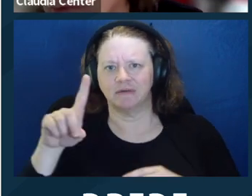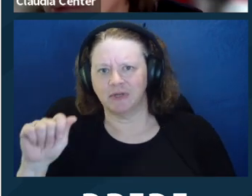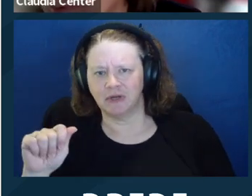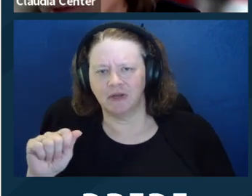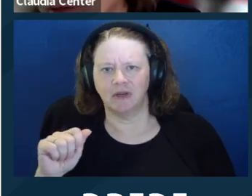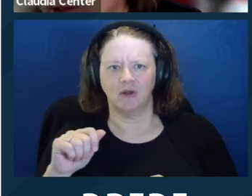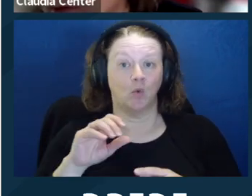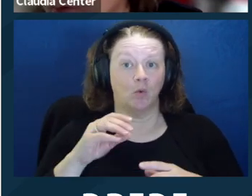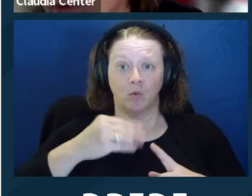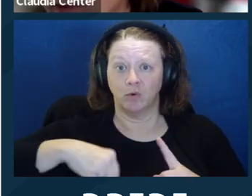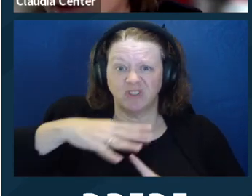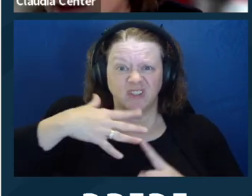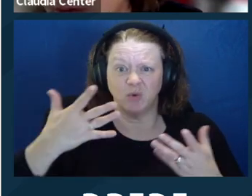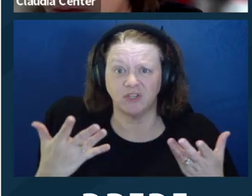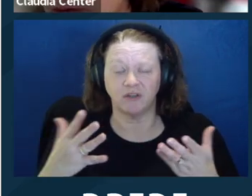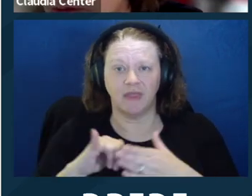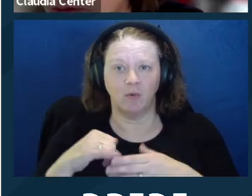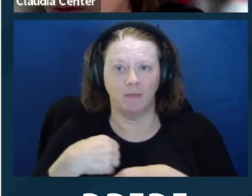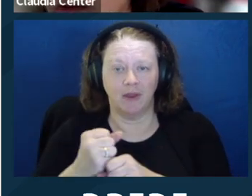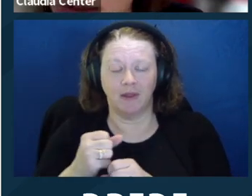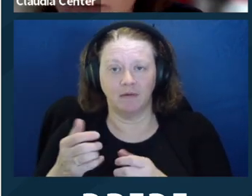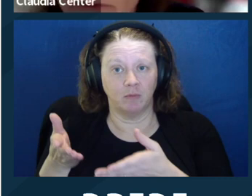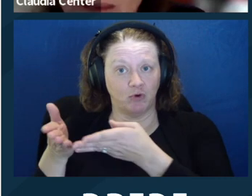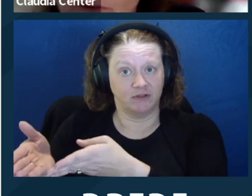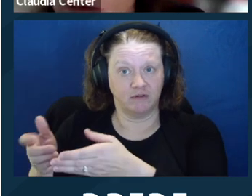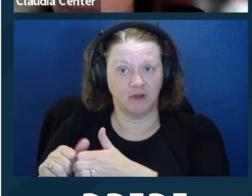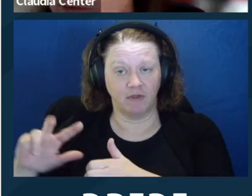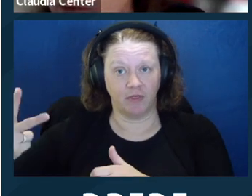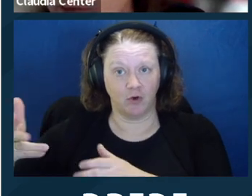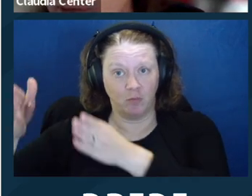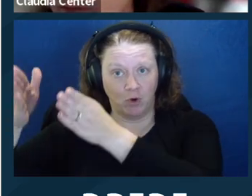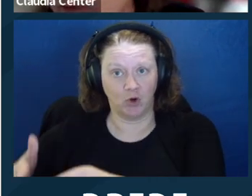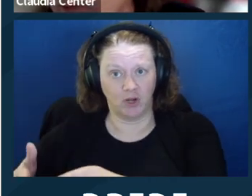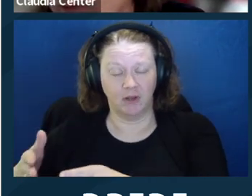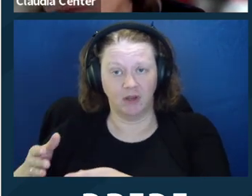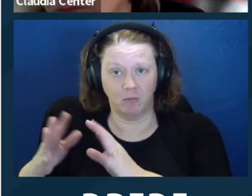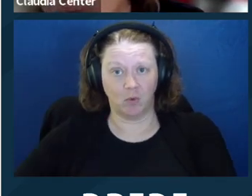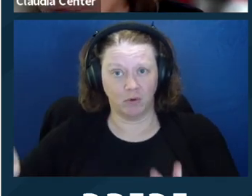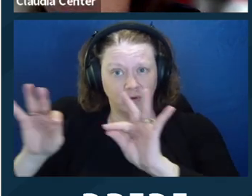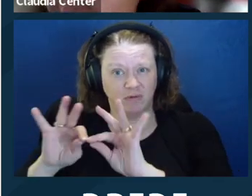between a client who has anxiety, a client without any mental illness, who just feels